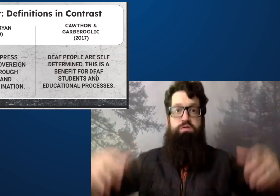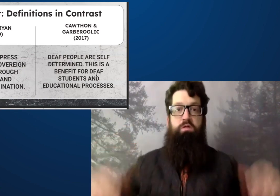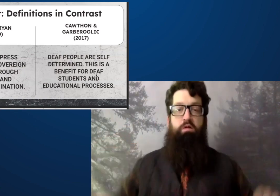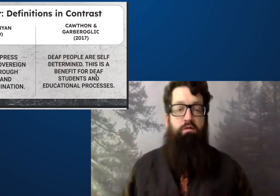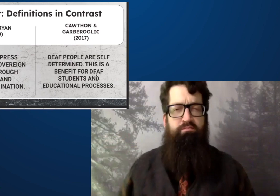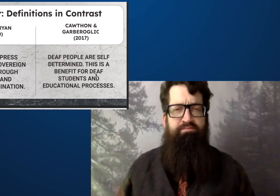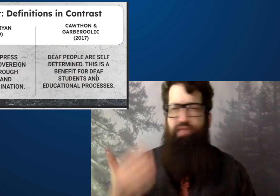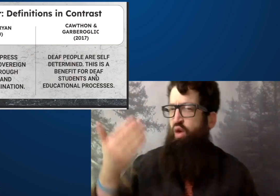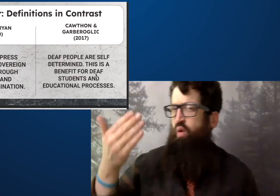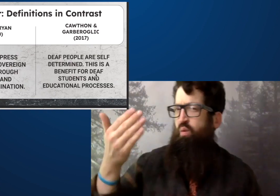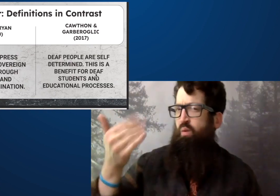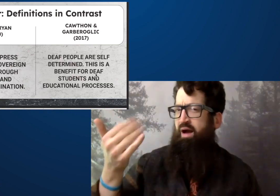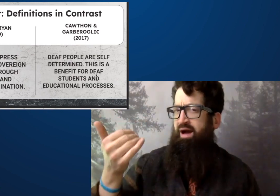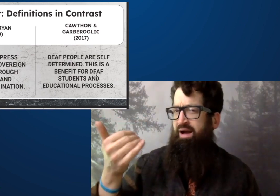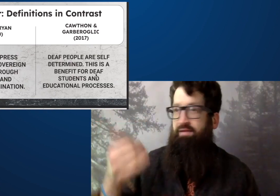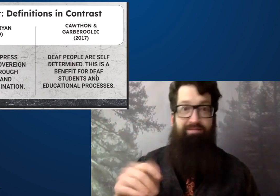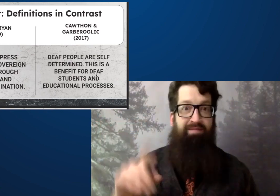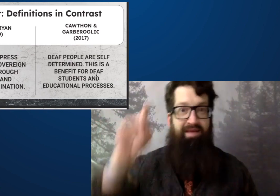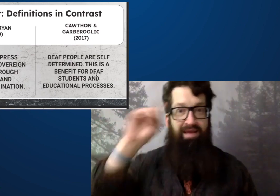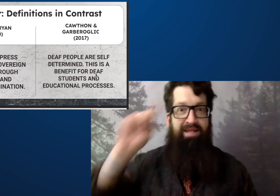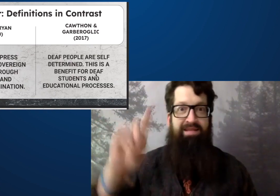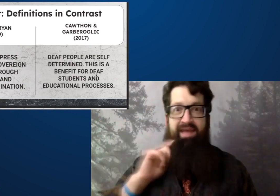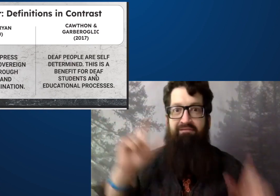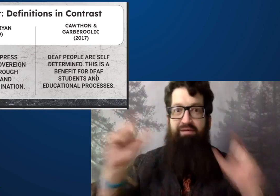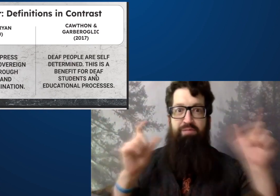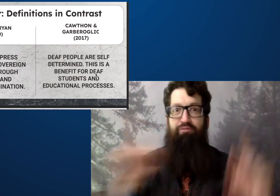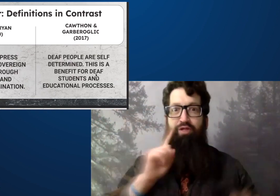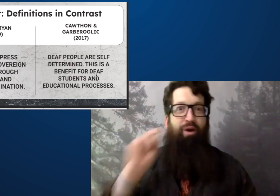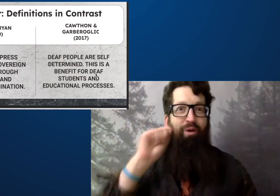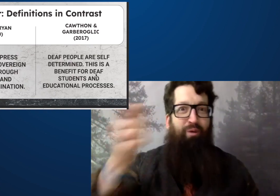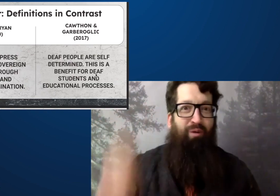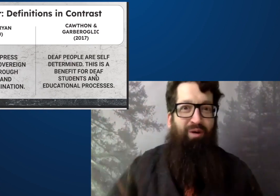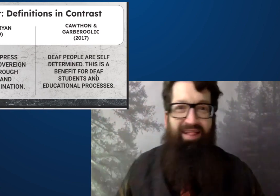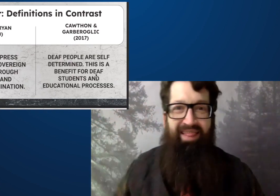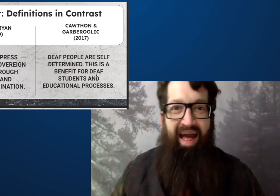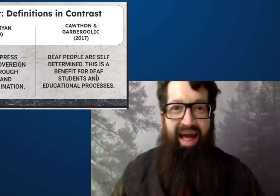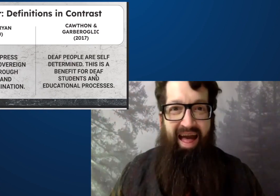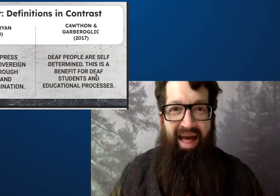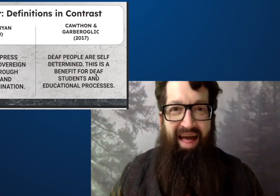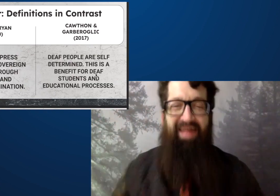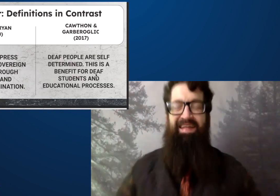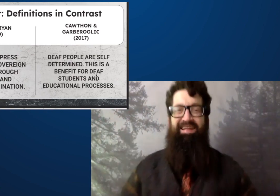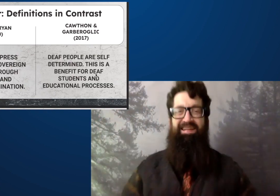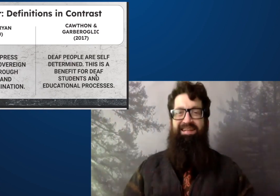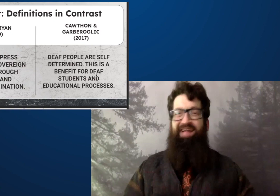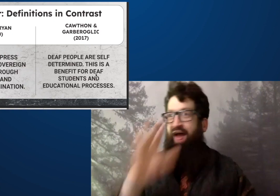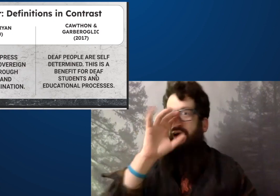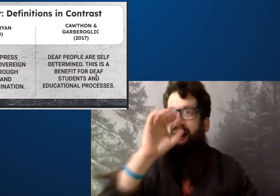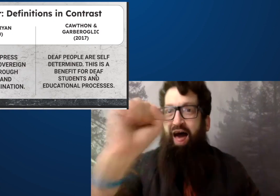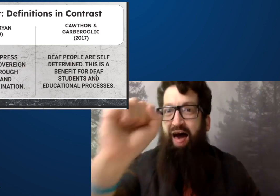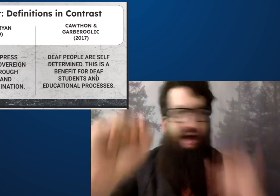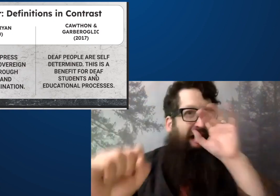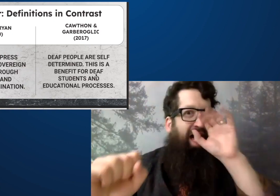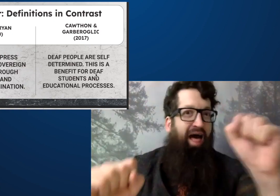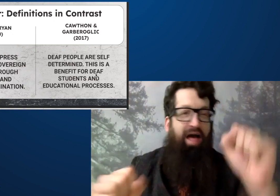It has just exploded in our country. And it's because people think deaf people are cool.